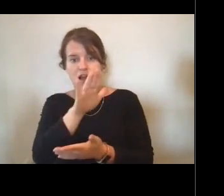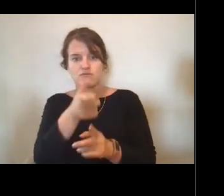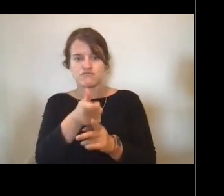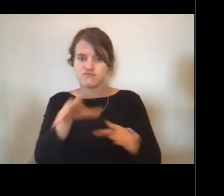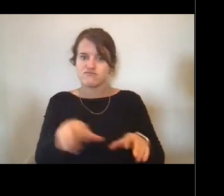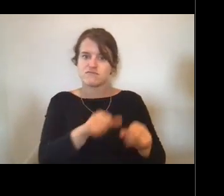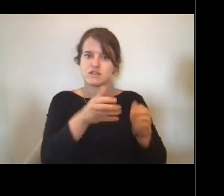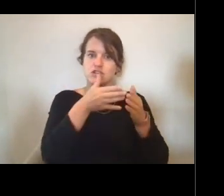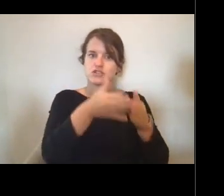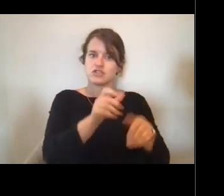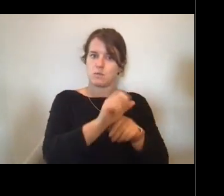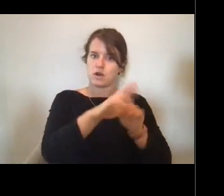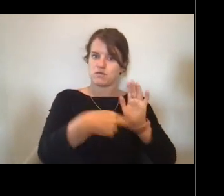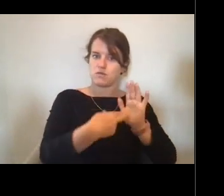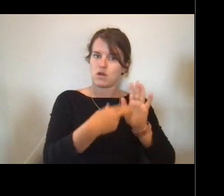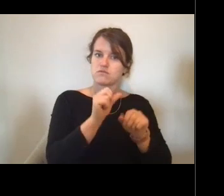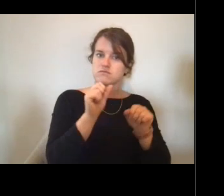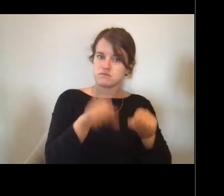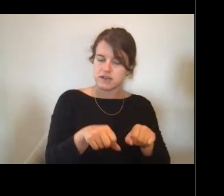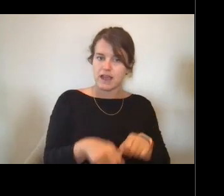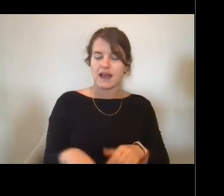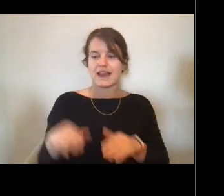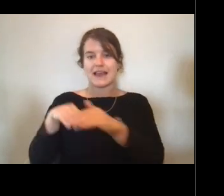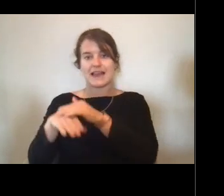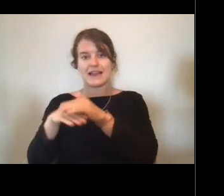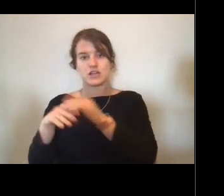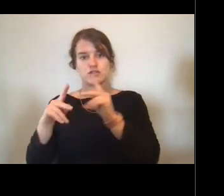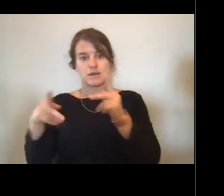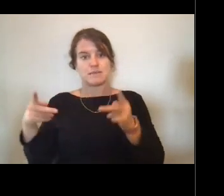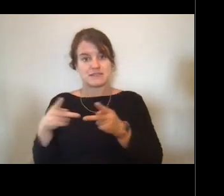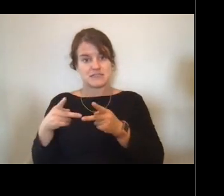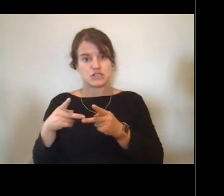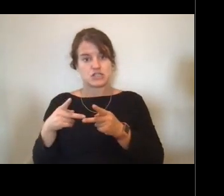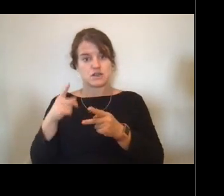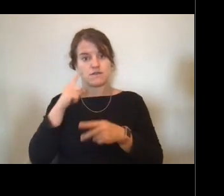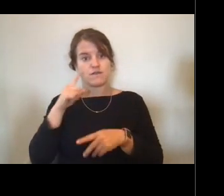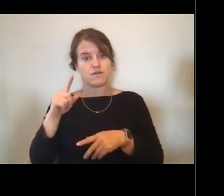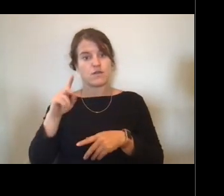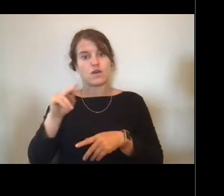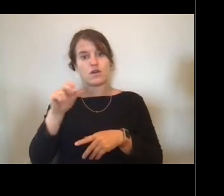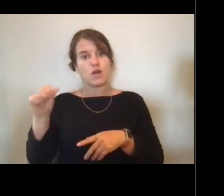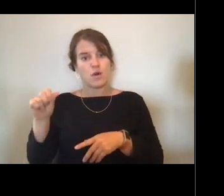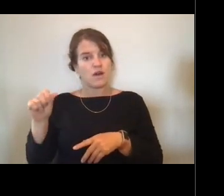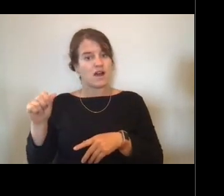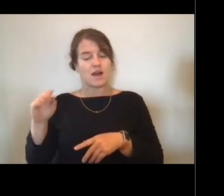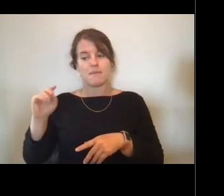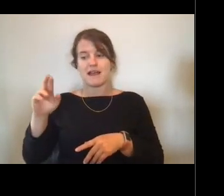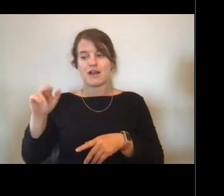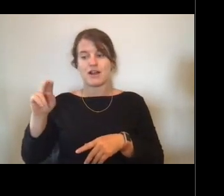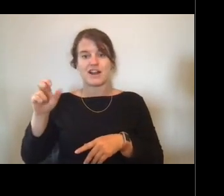for the NOAA professional mariners. You can actually just apply if you're a US citizen